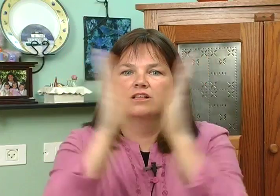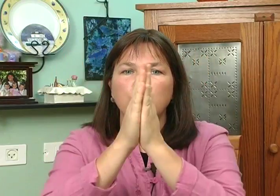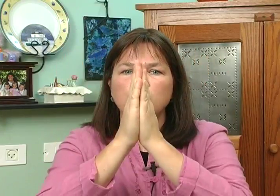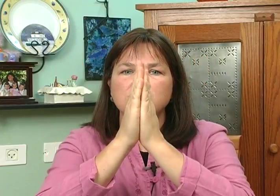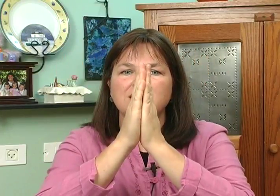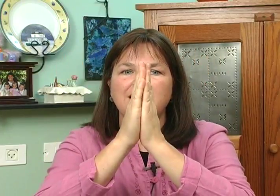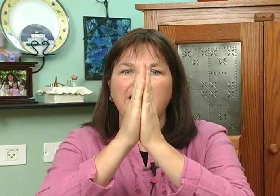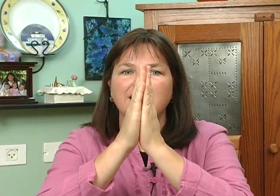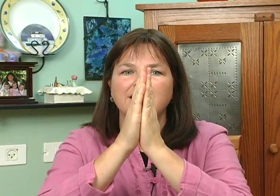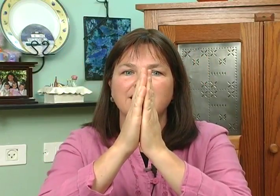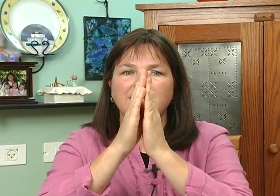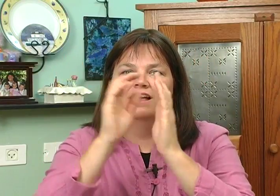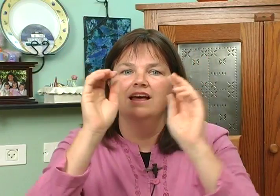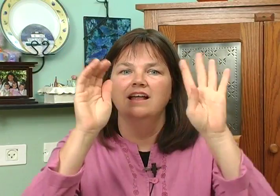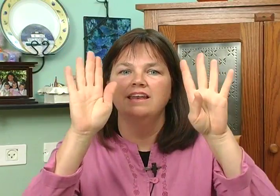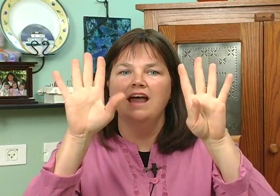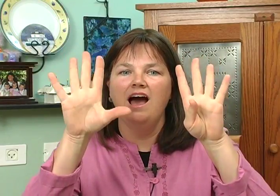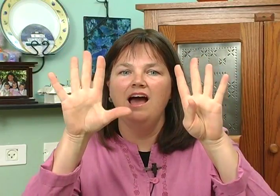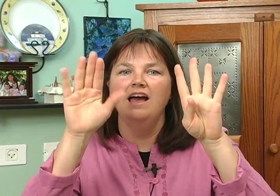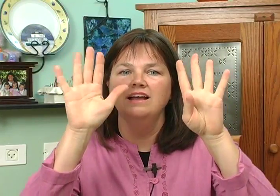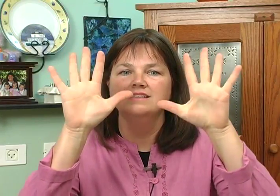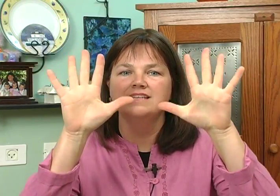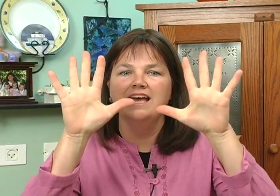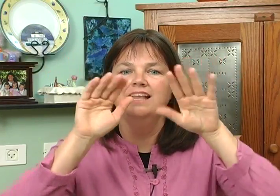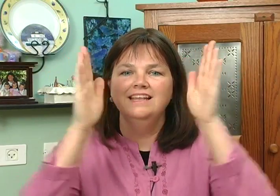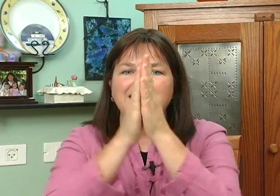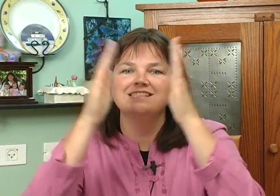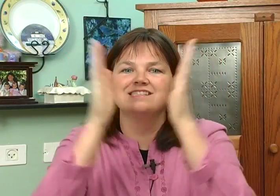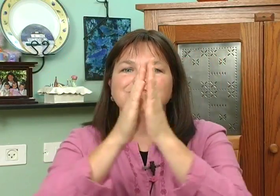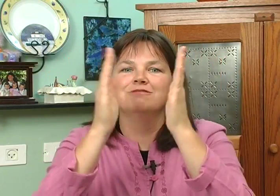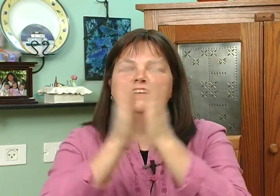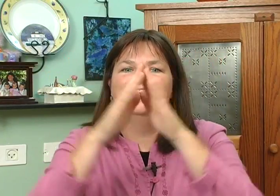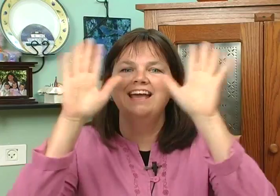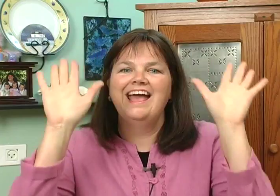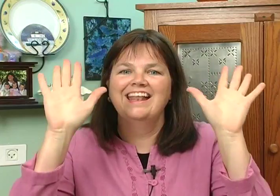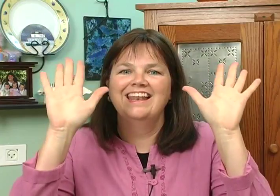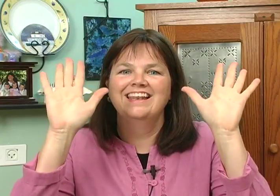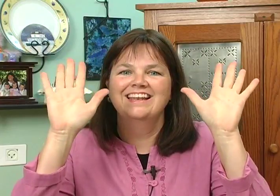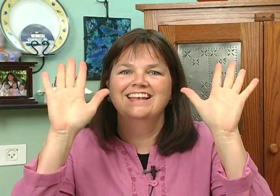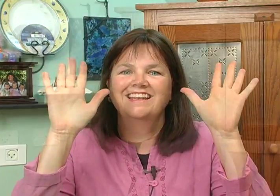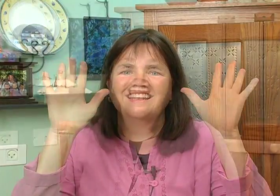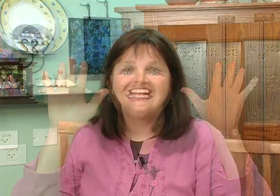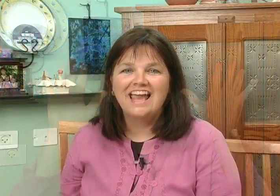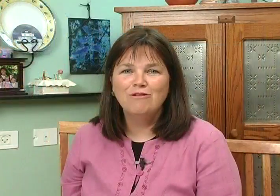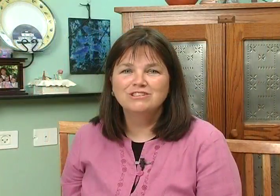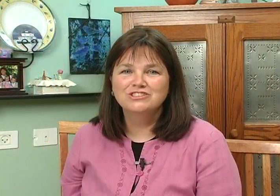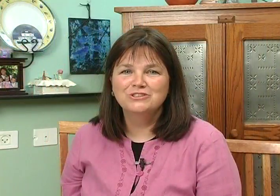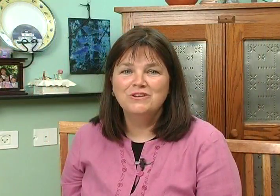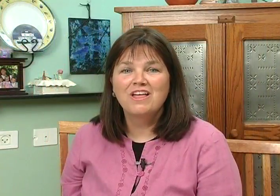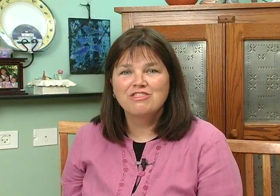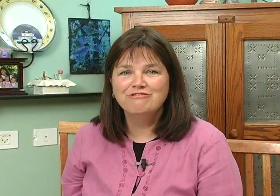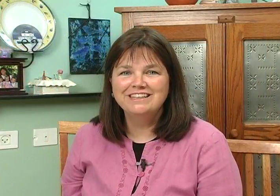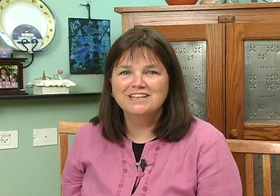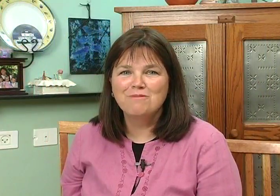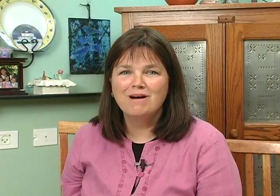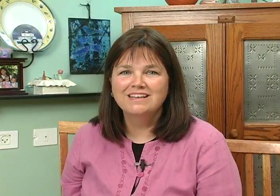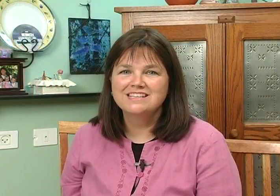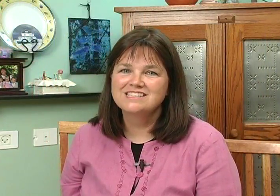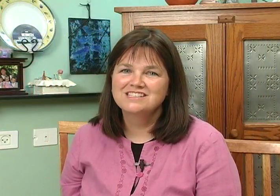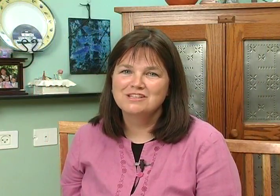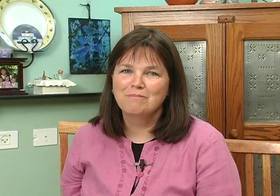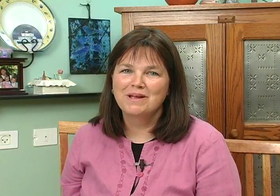close the gate nine, ten let's do it again. Now we'll do three little monkeys jumping